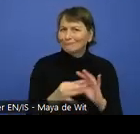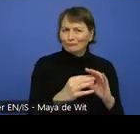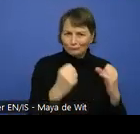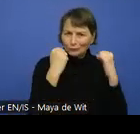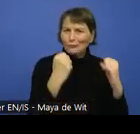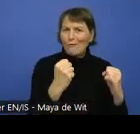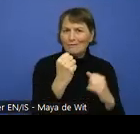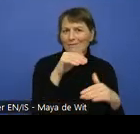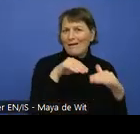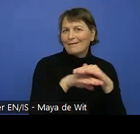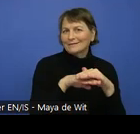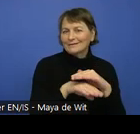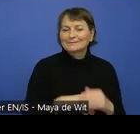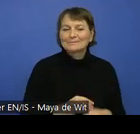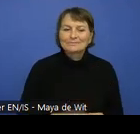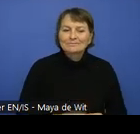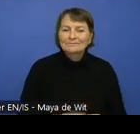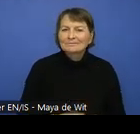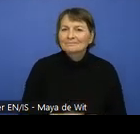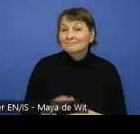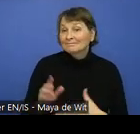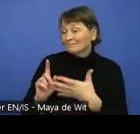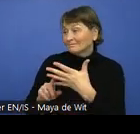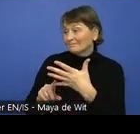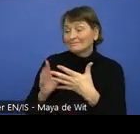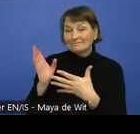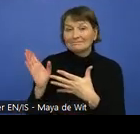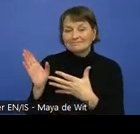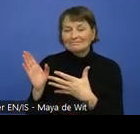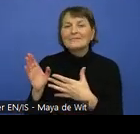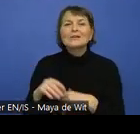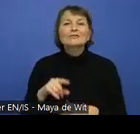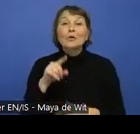And then last but not least, this might be obvious but making your teaching accessible.